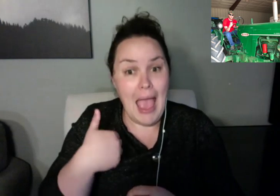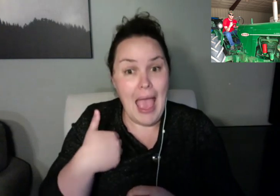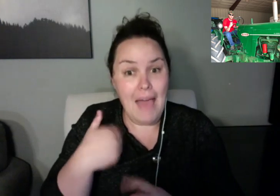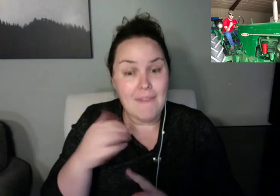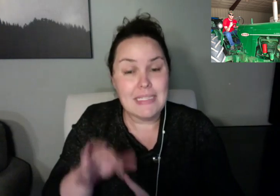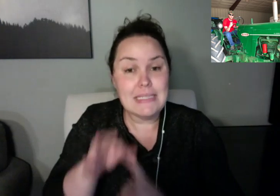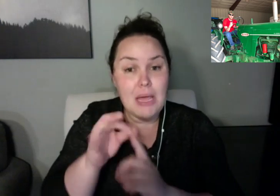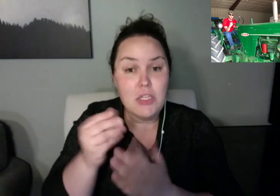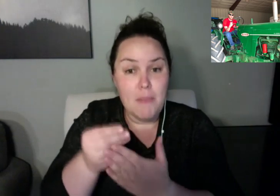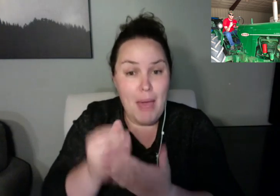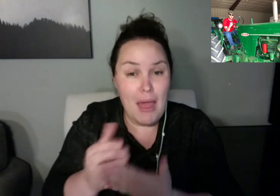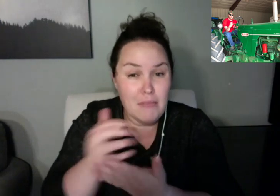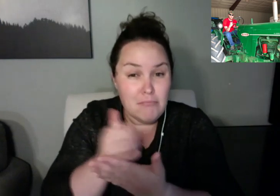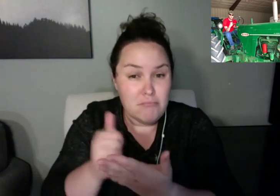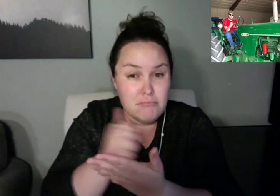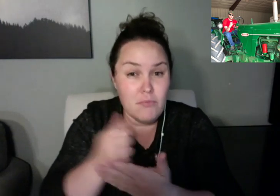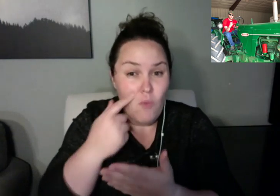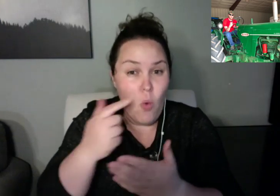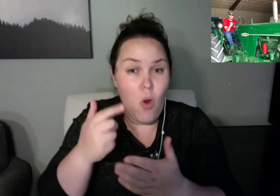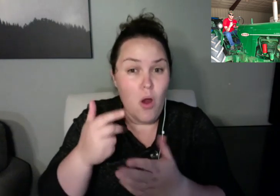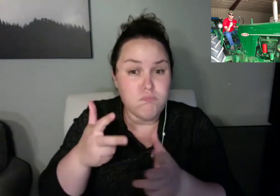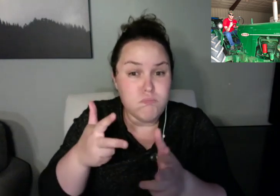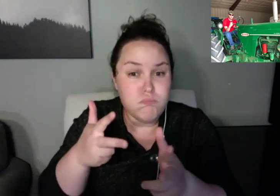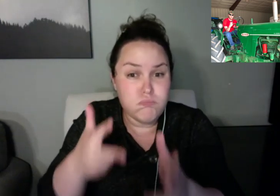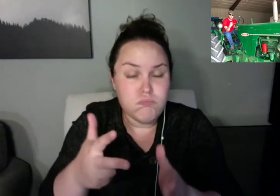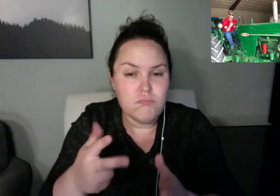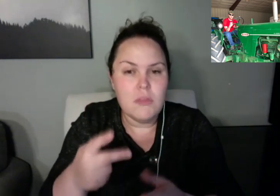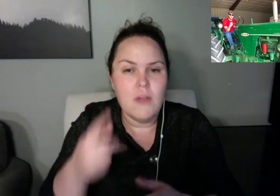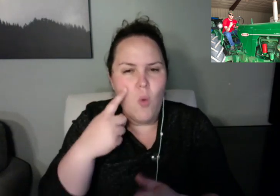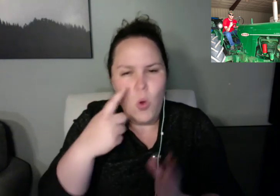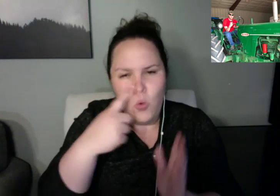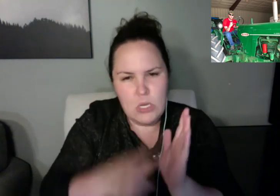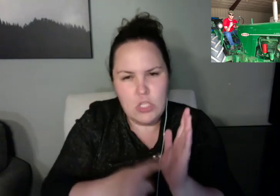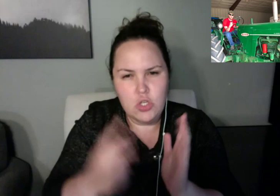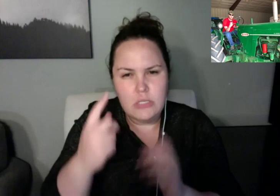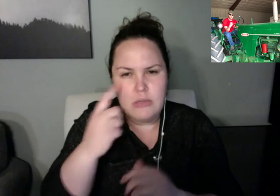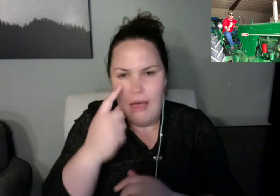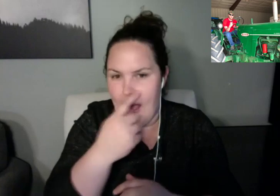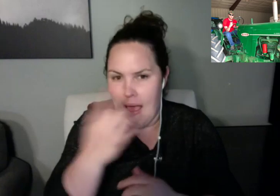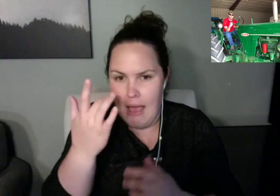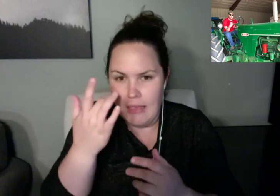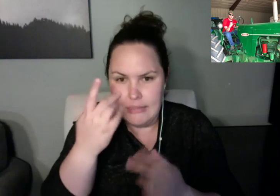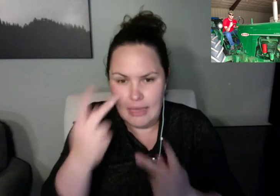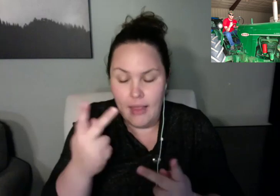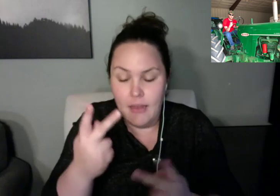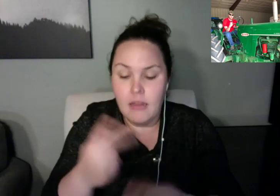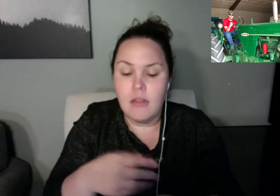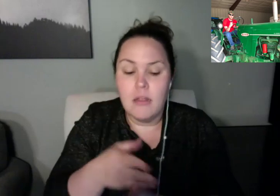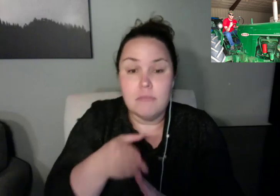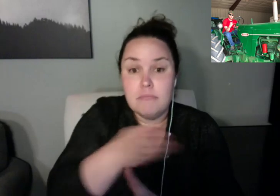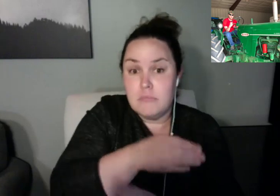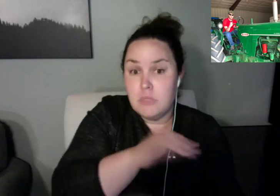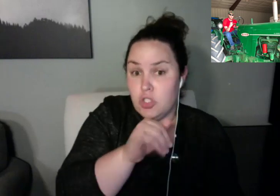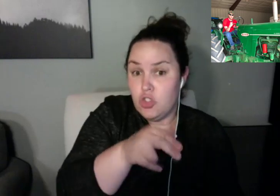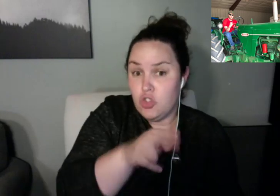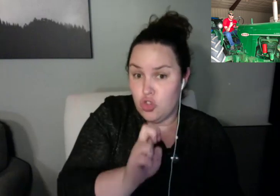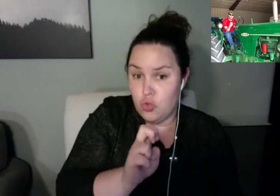Eme: Do you ever floss in public? The dance or the teeth? >> Eme: Both.